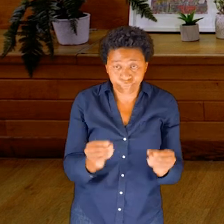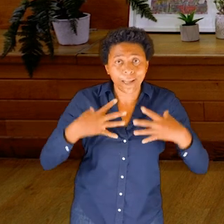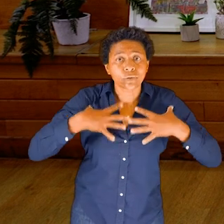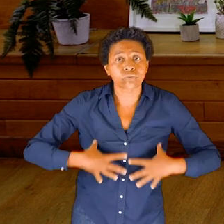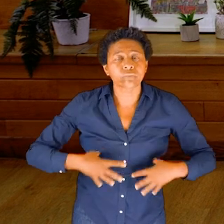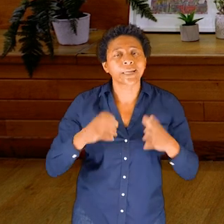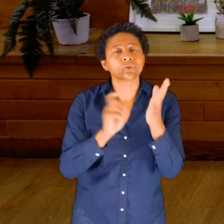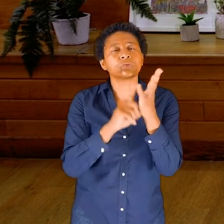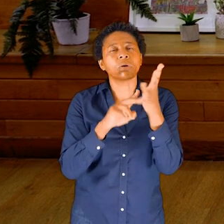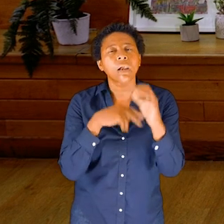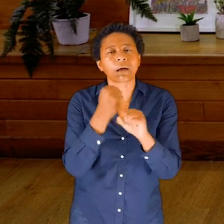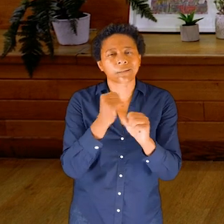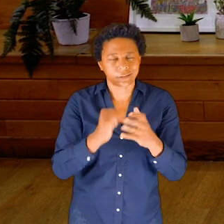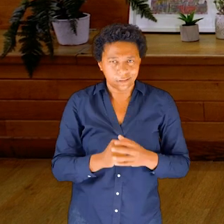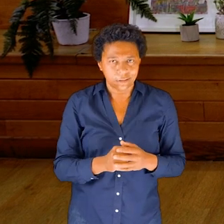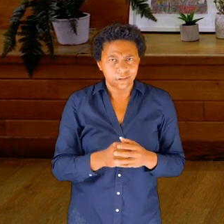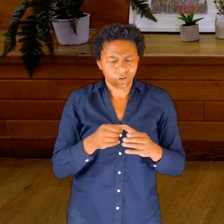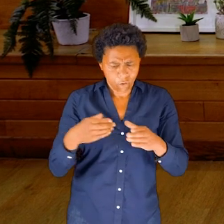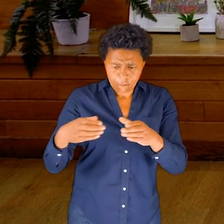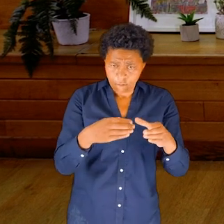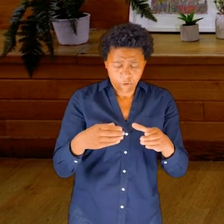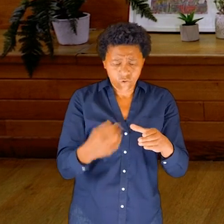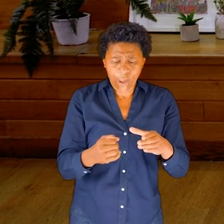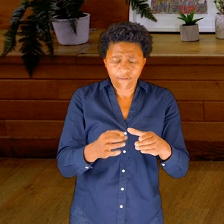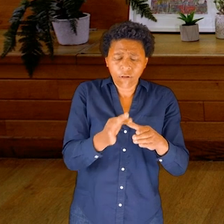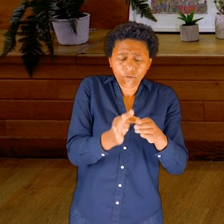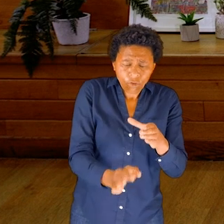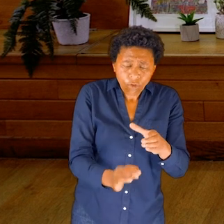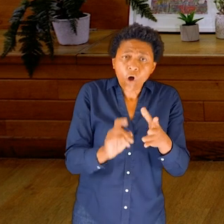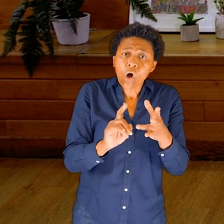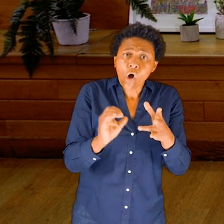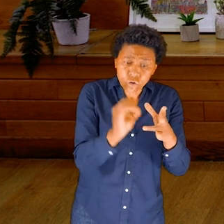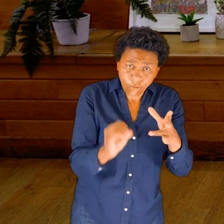Between the spine and the windpipe at the front of the neck is the oesophagus,